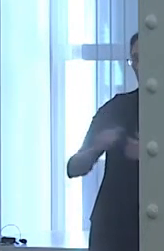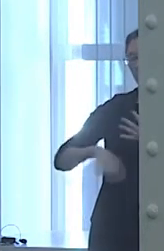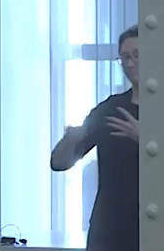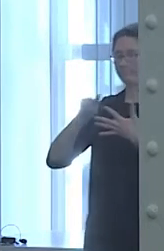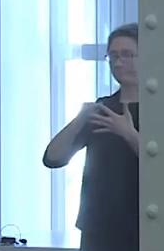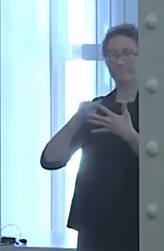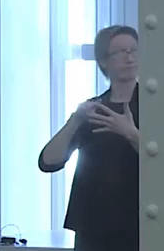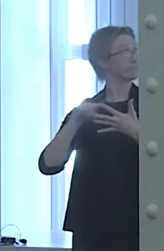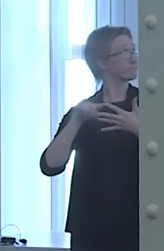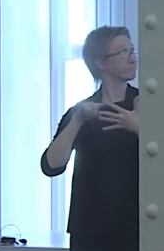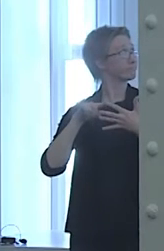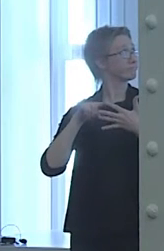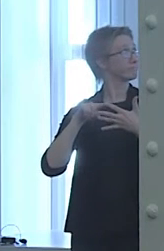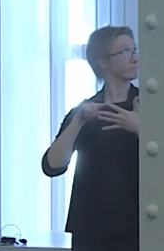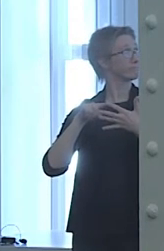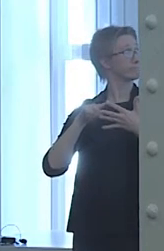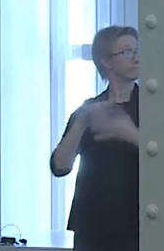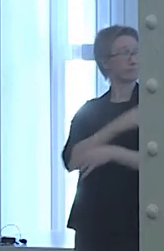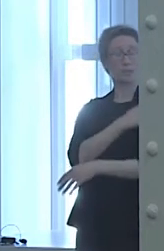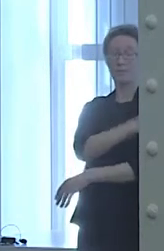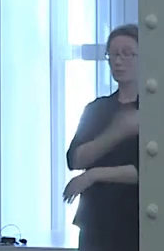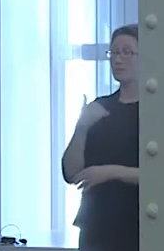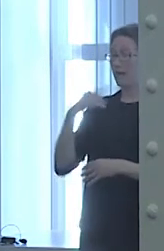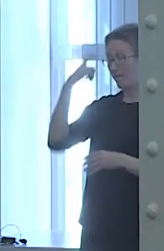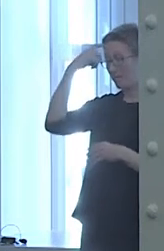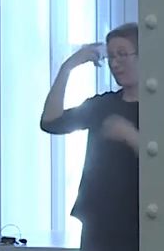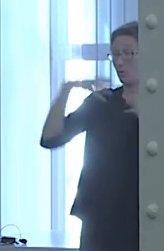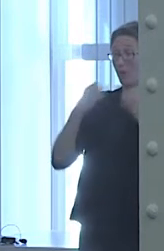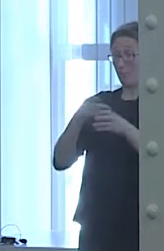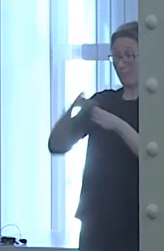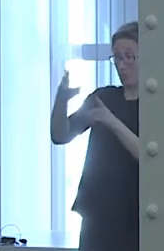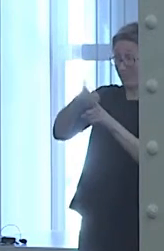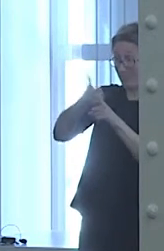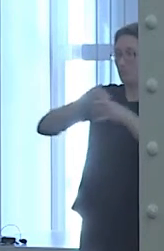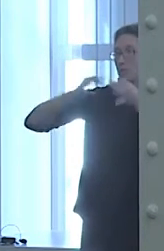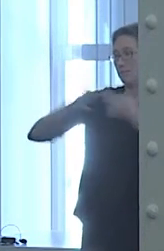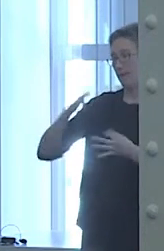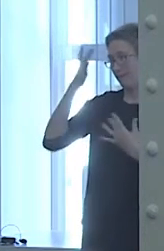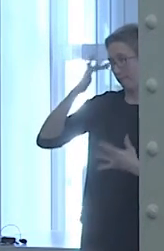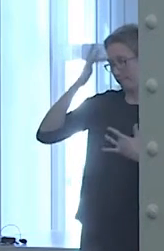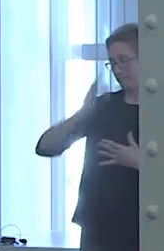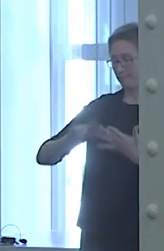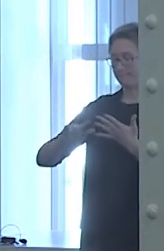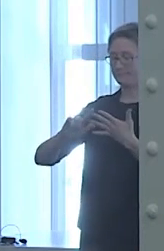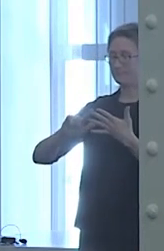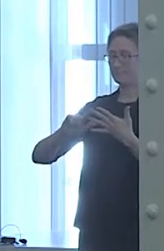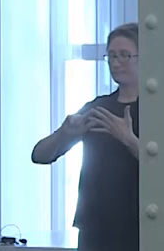explain their illness. Third, professionals should ask about somatic symptoms.